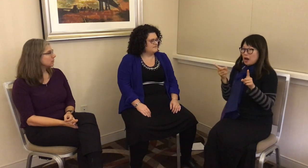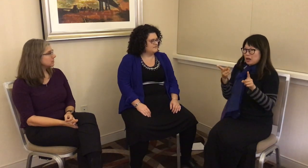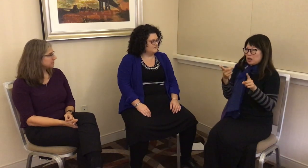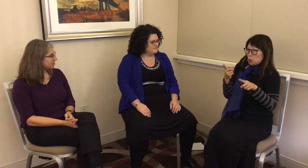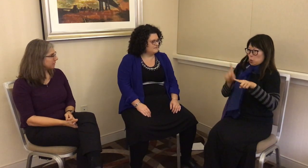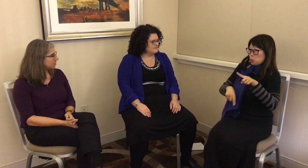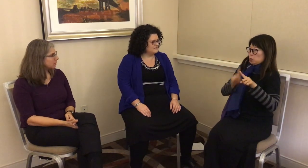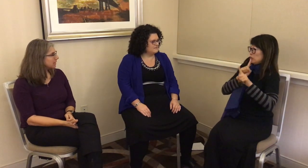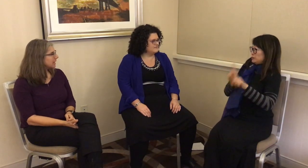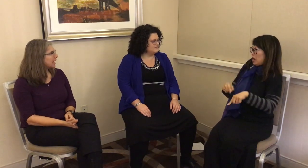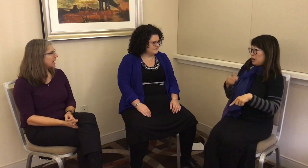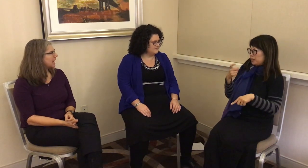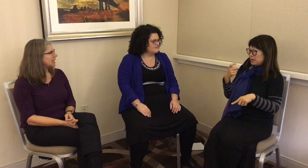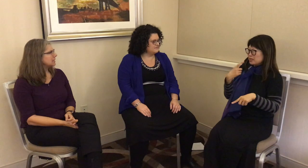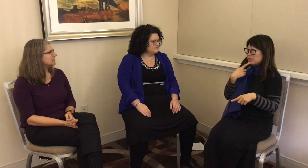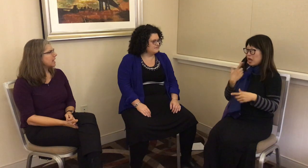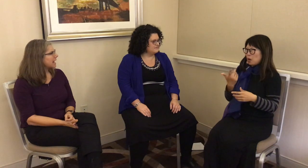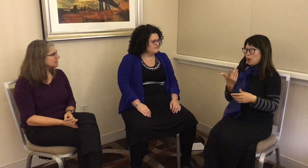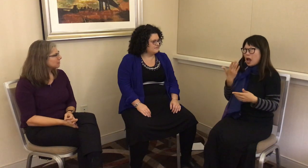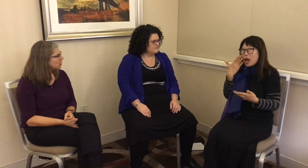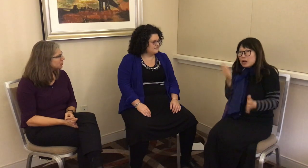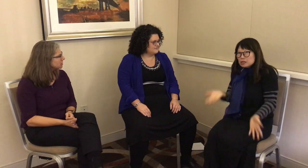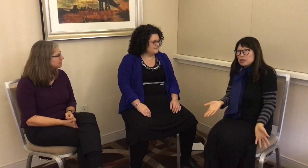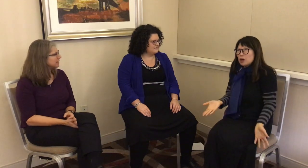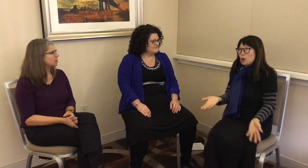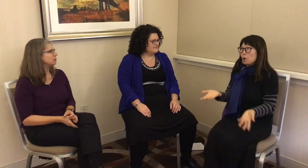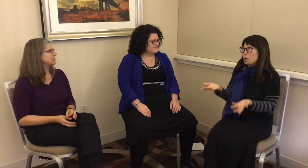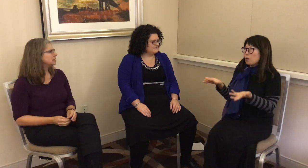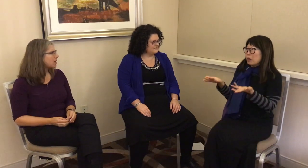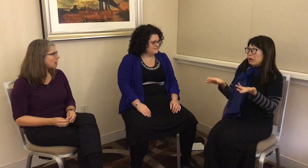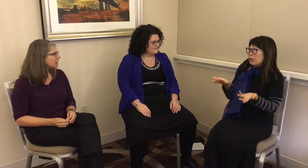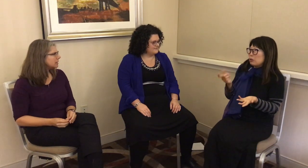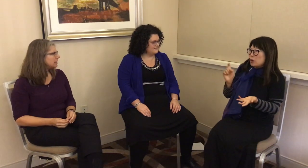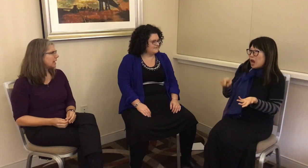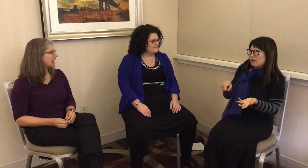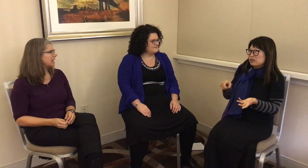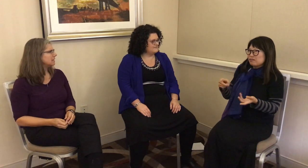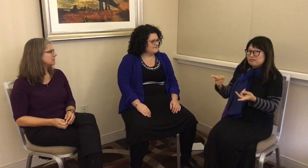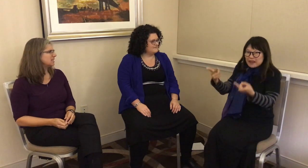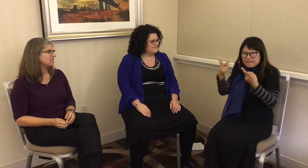some deaf people, and I asked them questions. But they couldn’t respond, and they said,